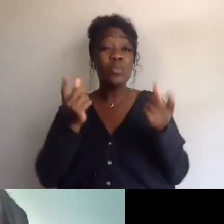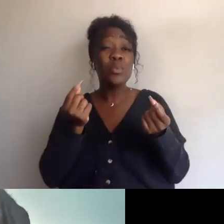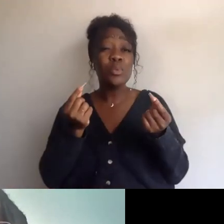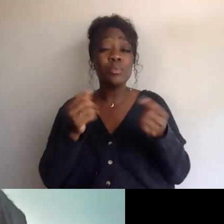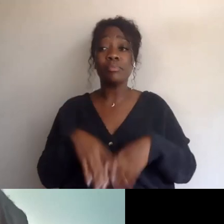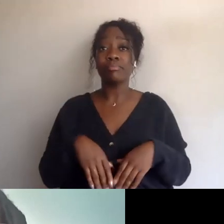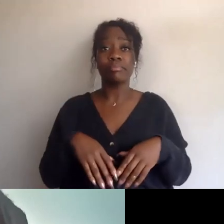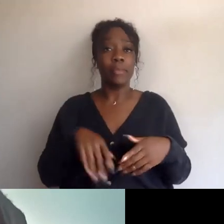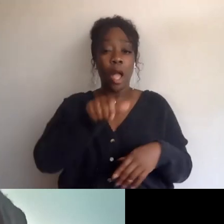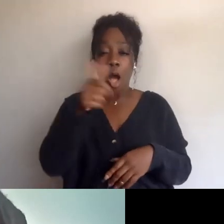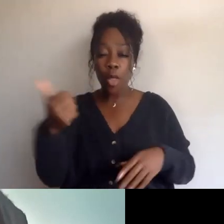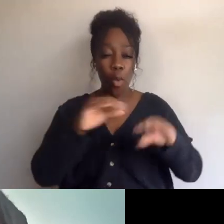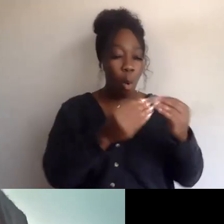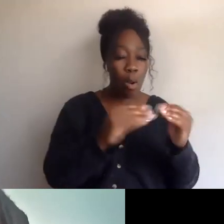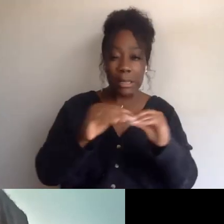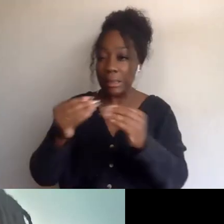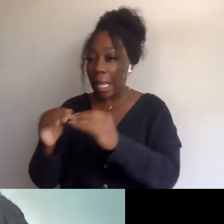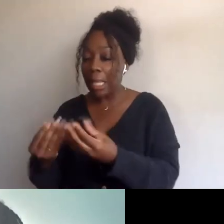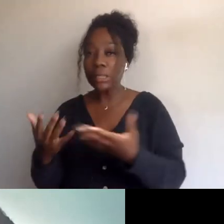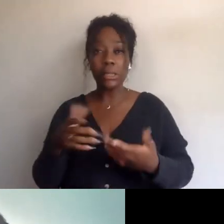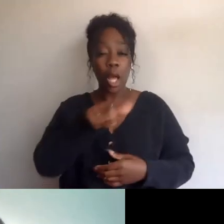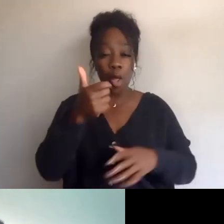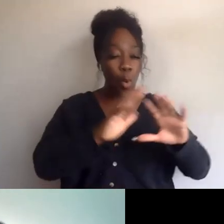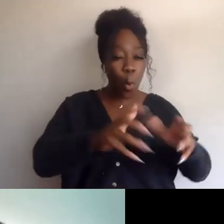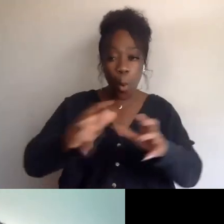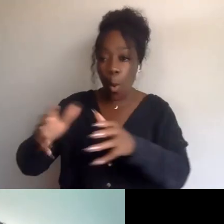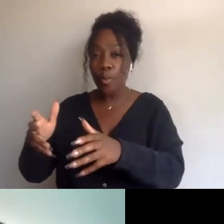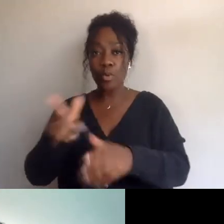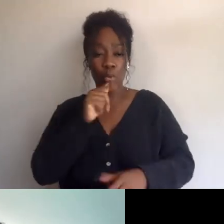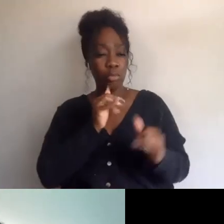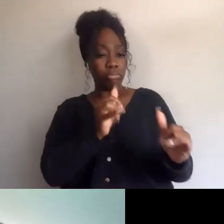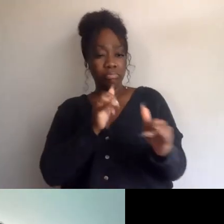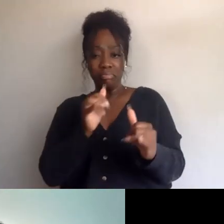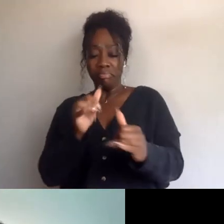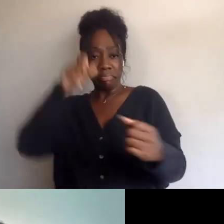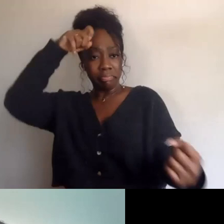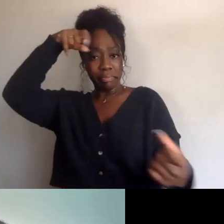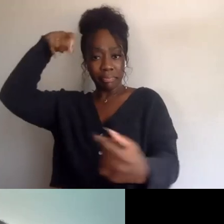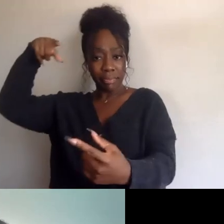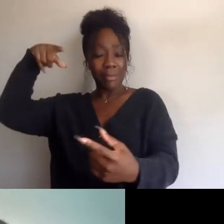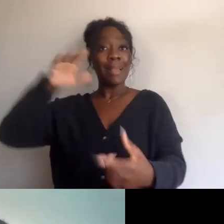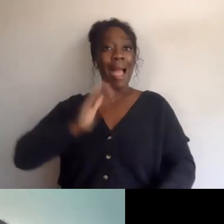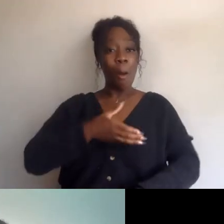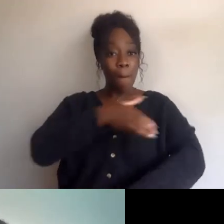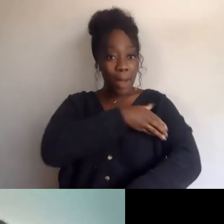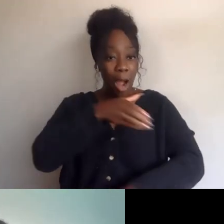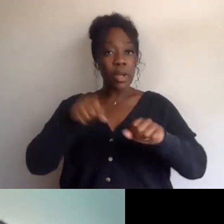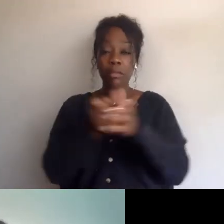and people with the like visions, so that our power that can come together, and one thing that I haven't talked about yet fully